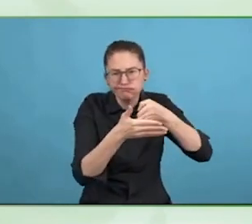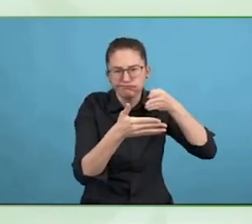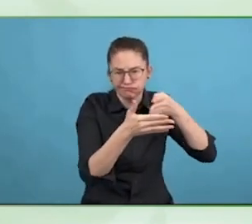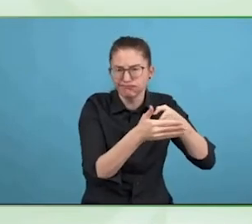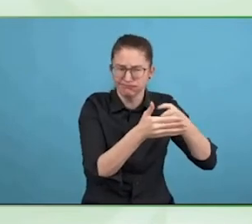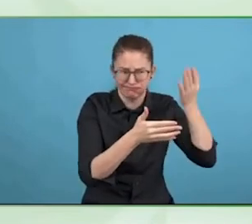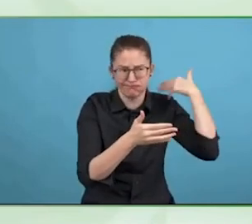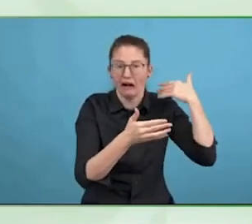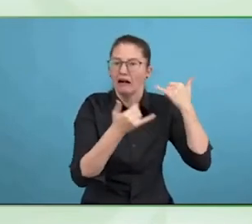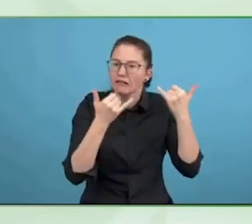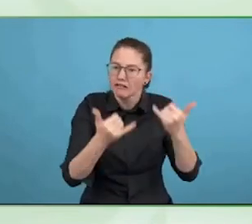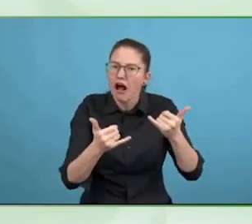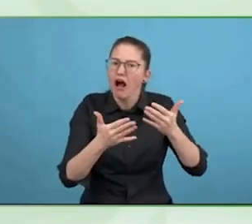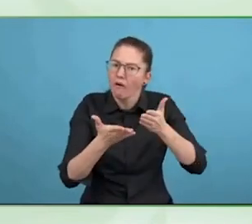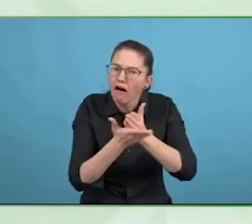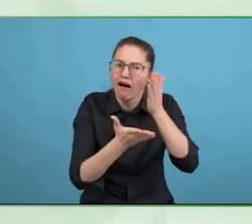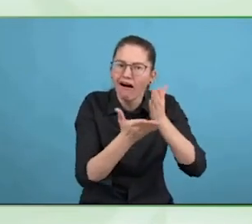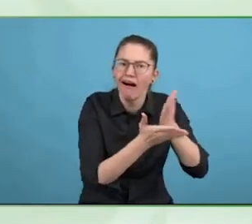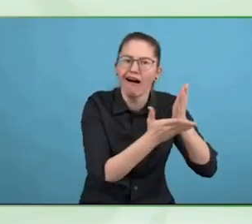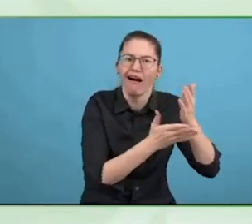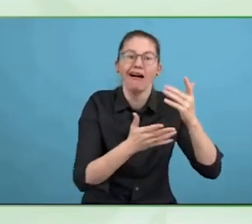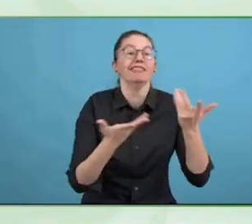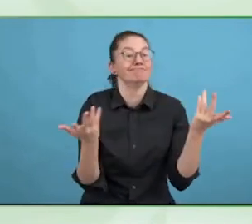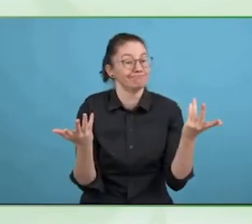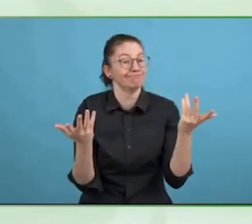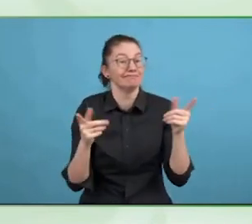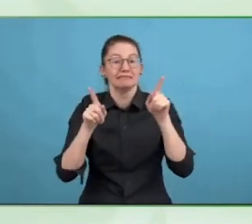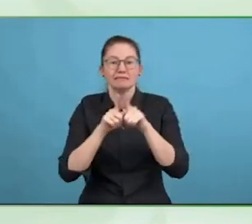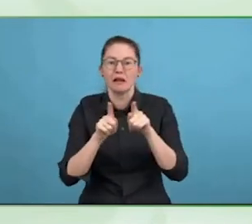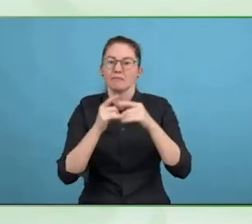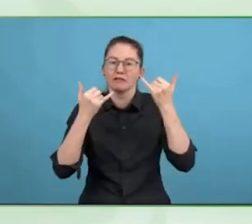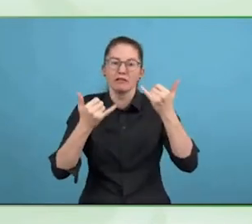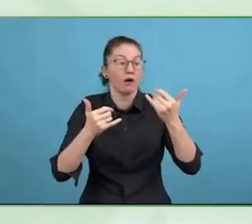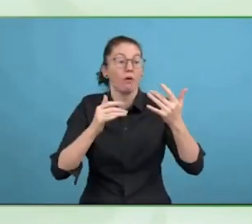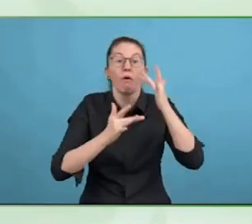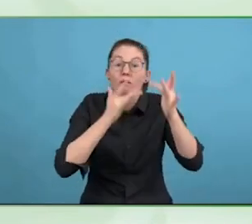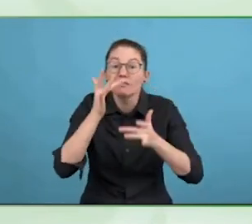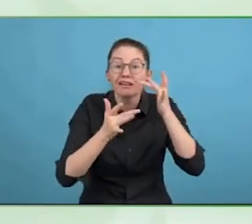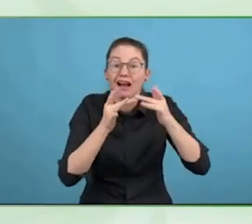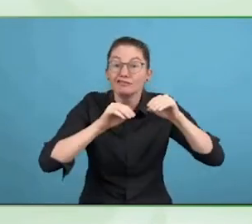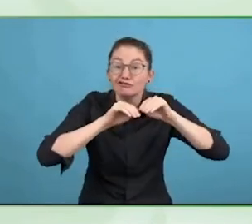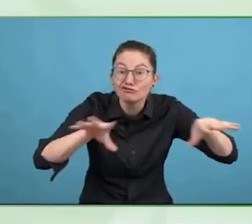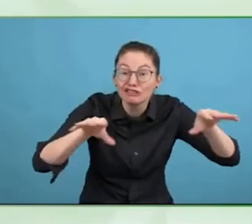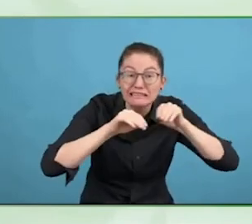no question, accessibility for media played right into that. There is interesting stuff there too.